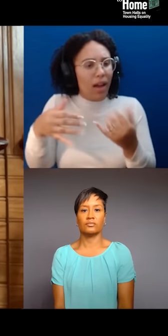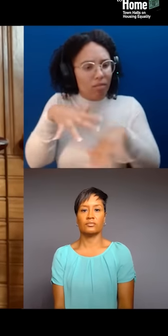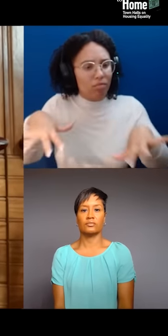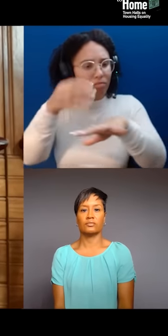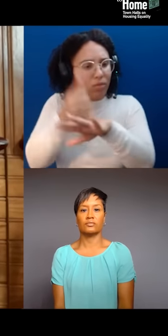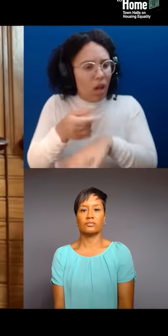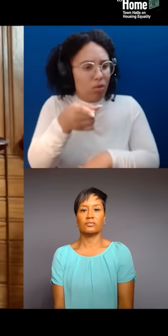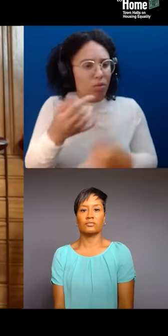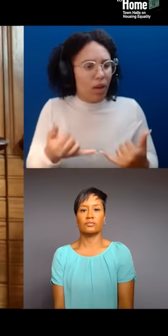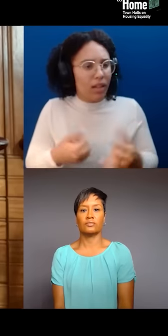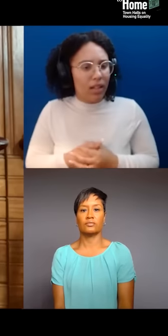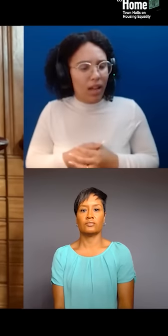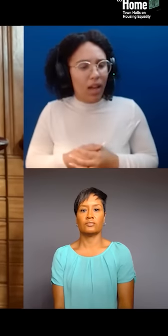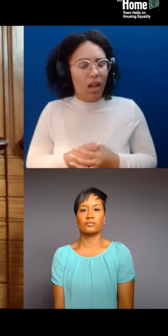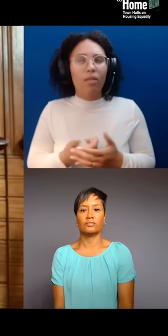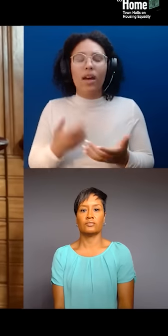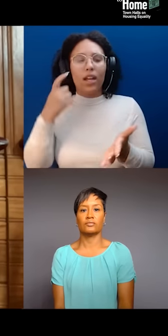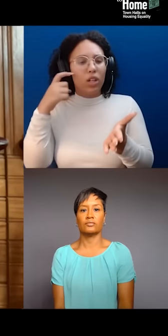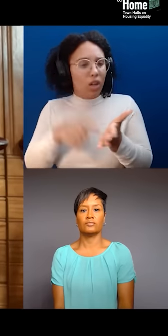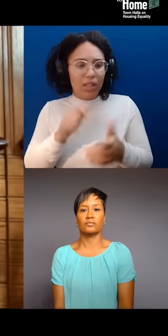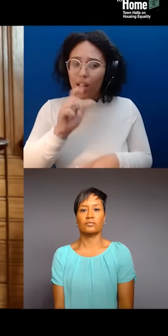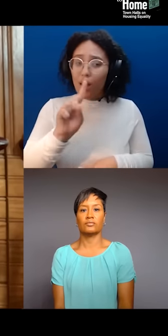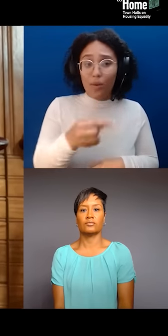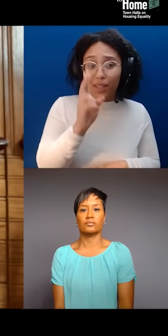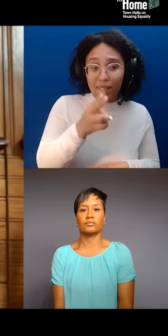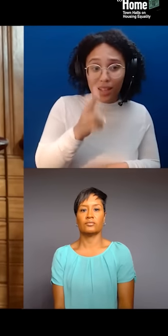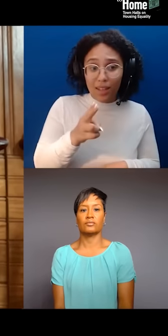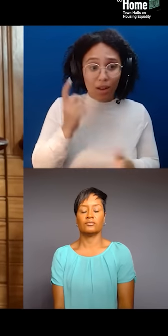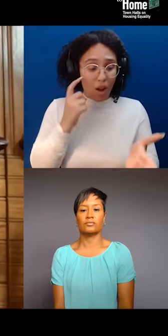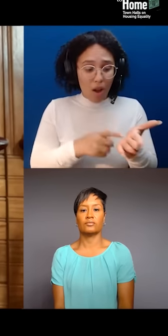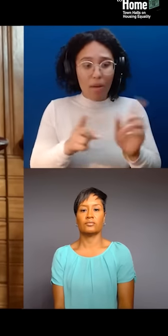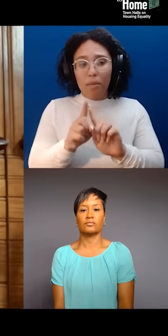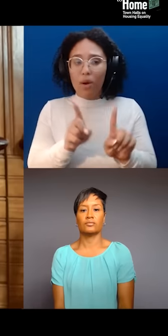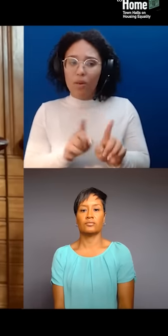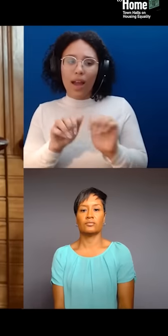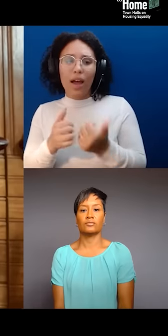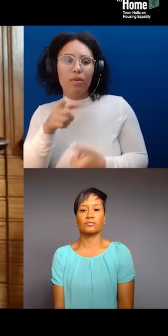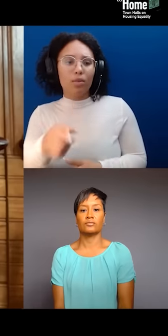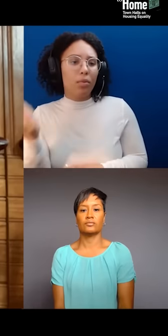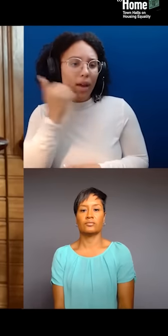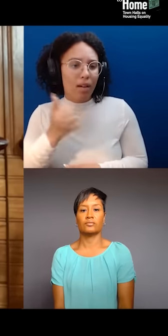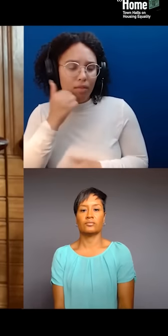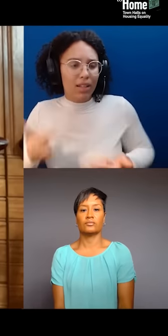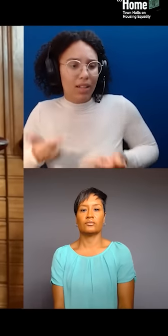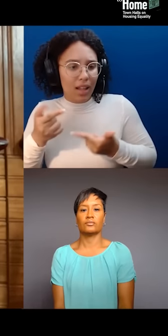can enable indigenous placemaking. That's a political act, but it also enables our collective futures.